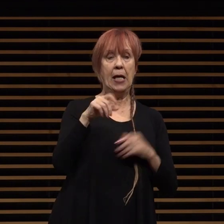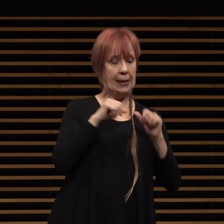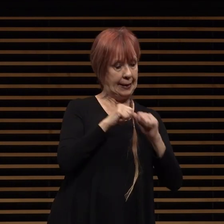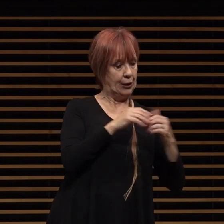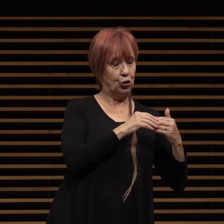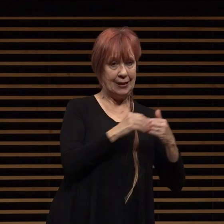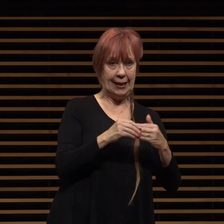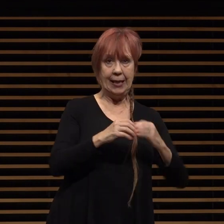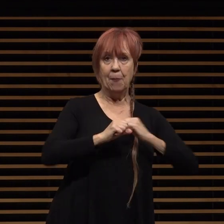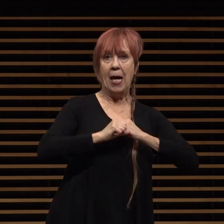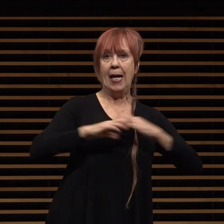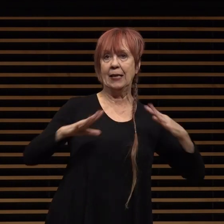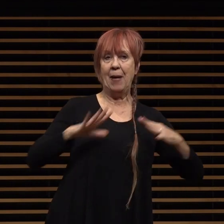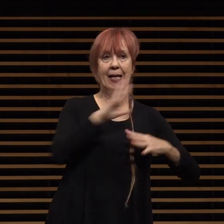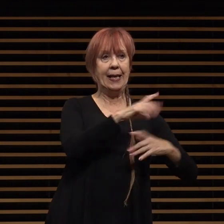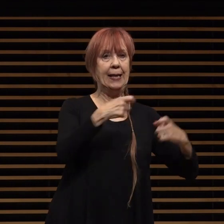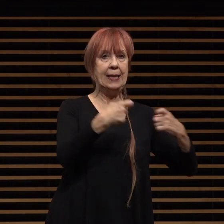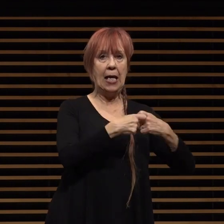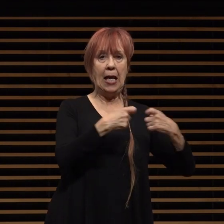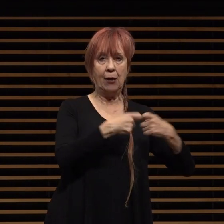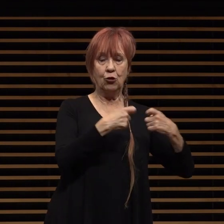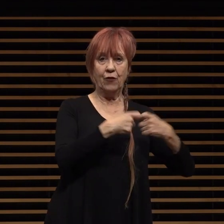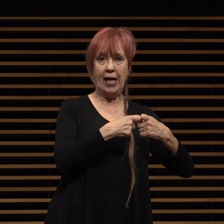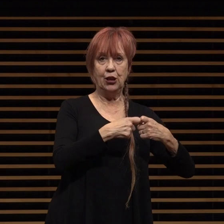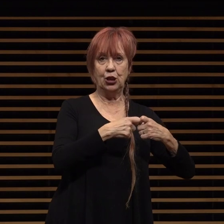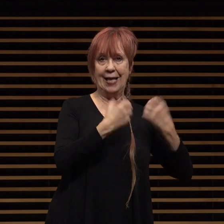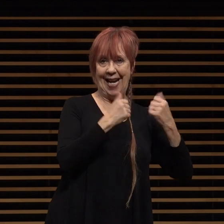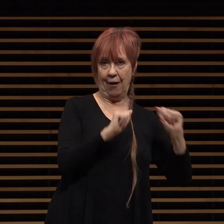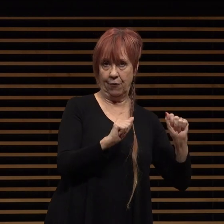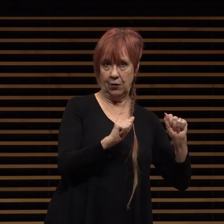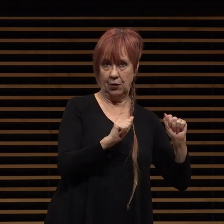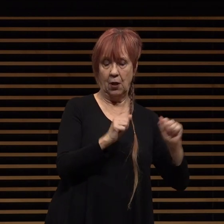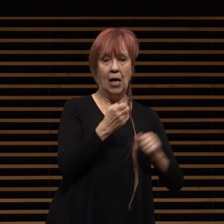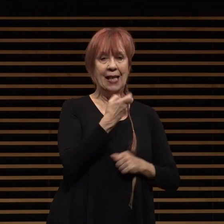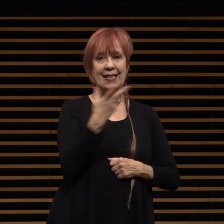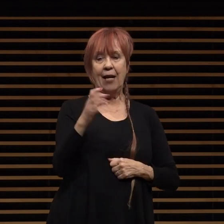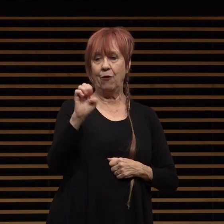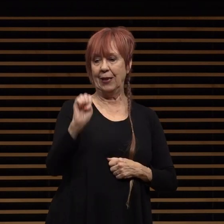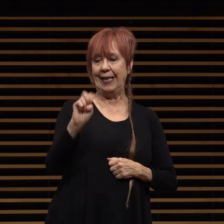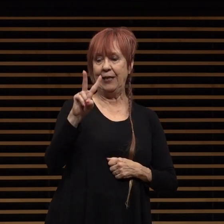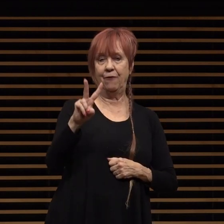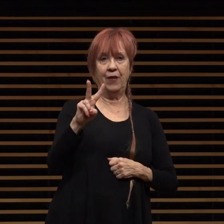electrification efforts